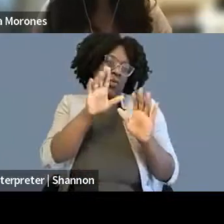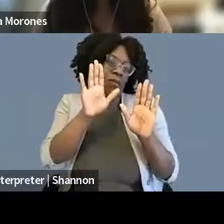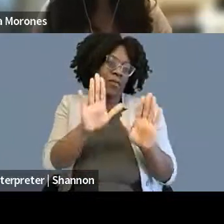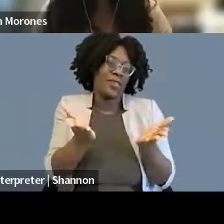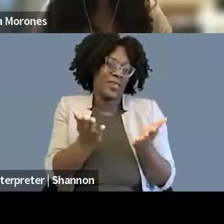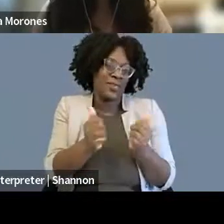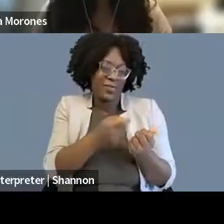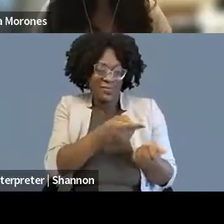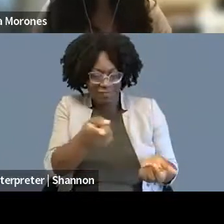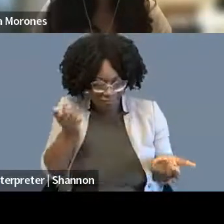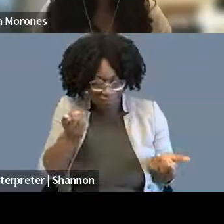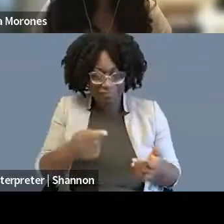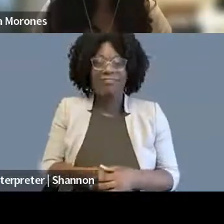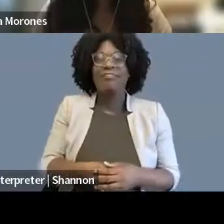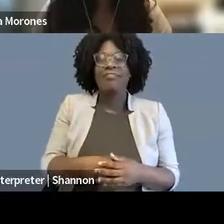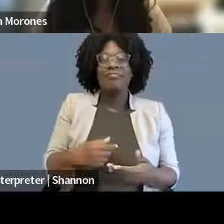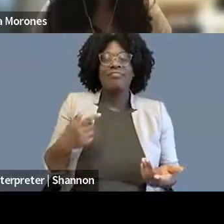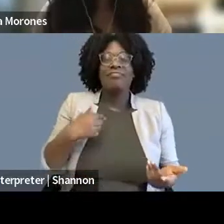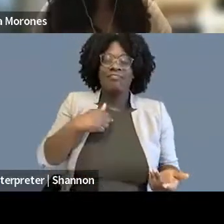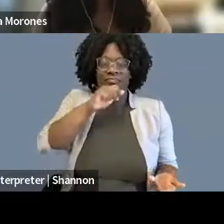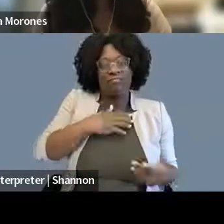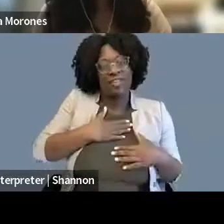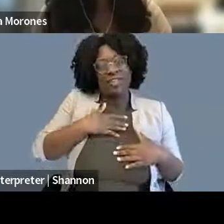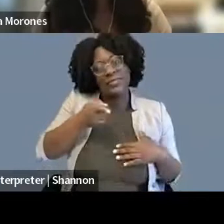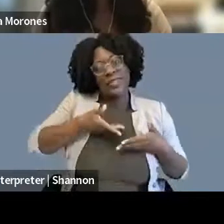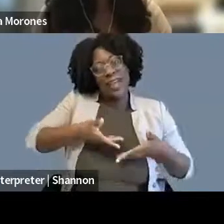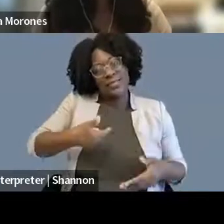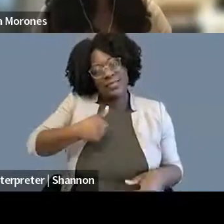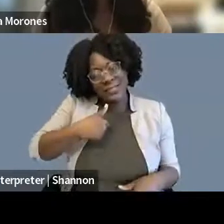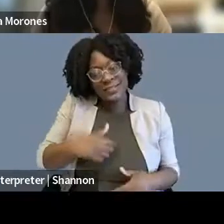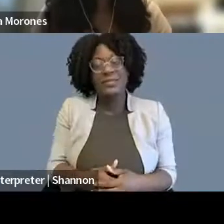to be invited, to also see that there is ASL interpretation.